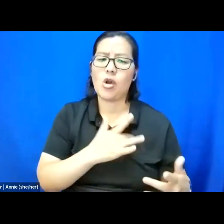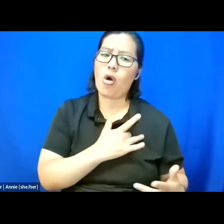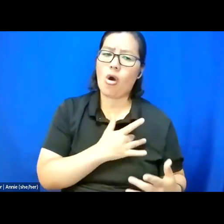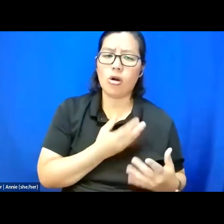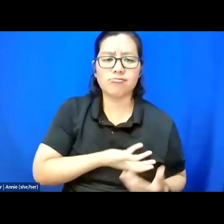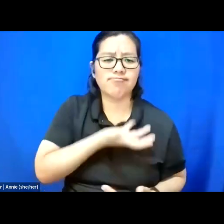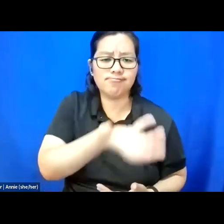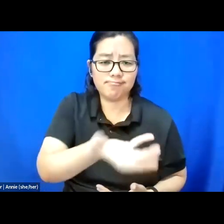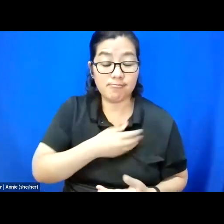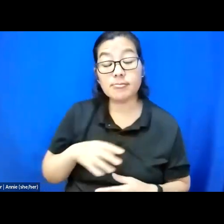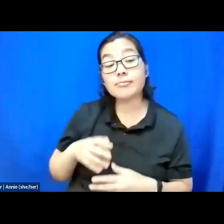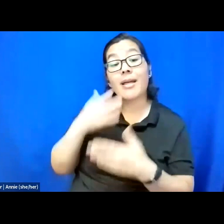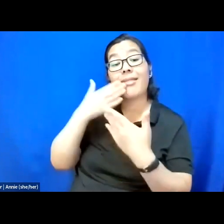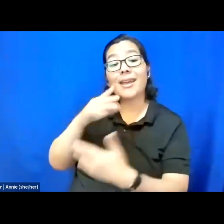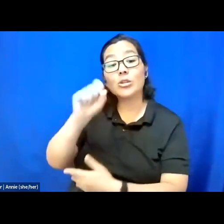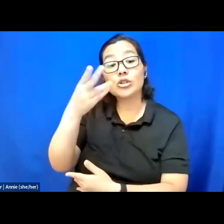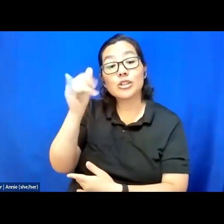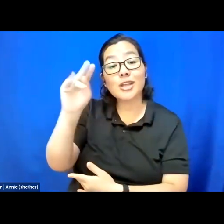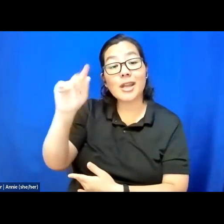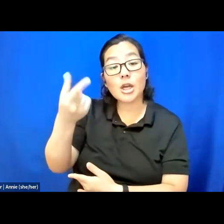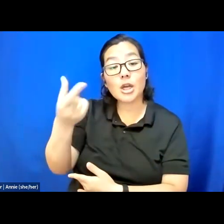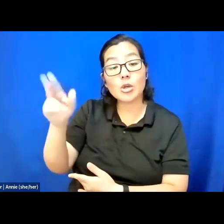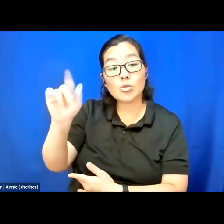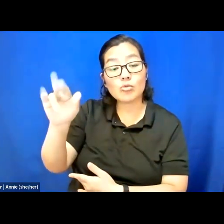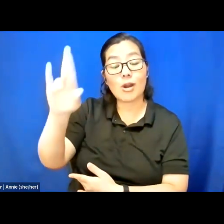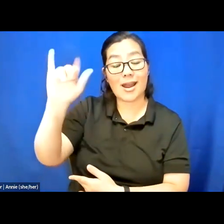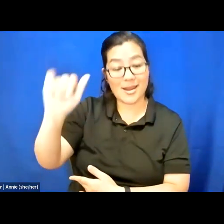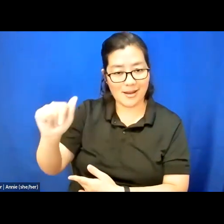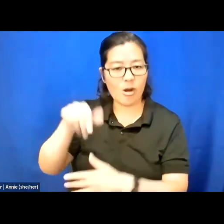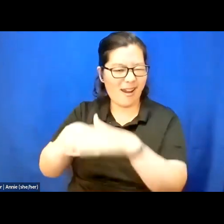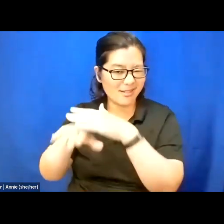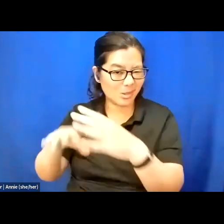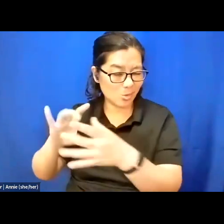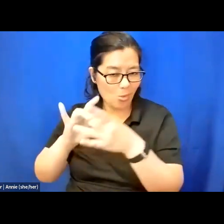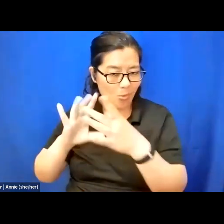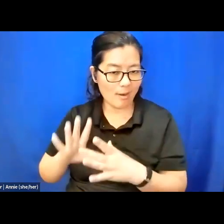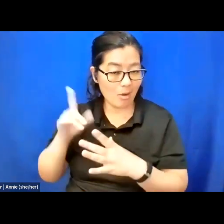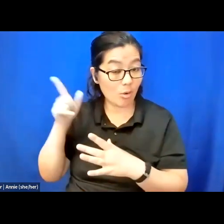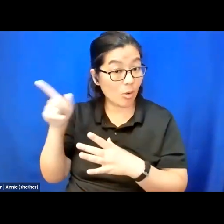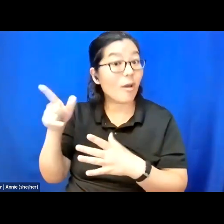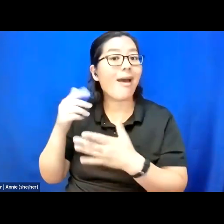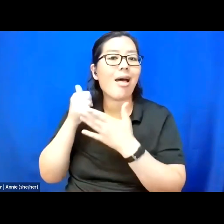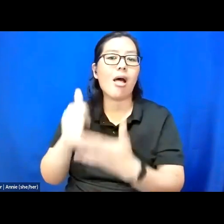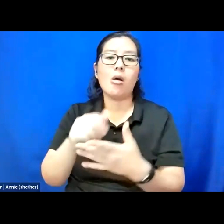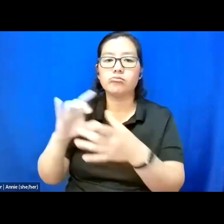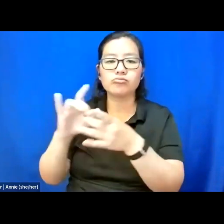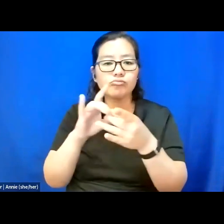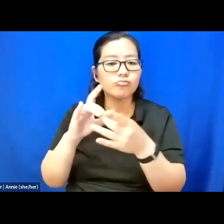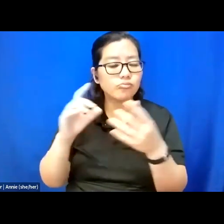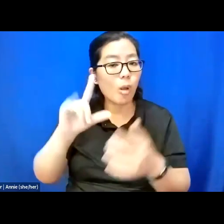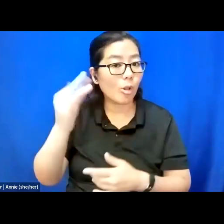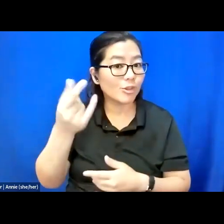To Shaina Ghuraya, our access coordinator, who helped coordinate the logistics for today,